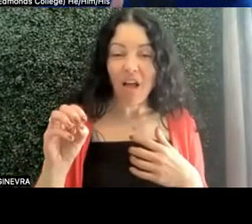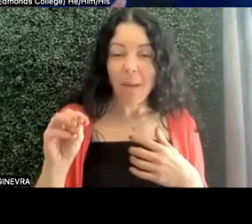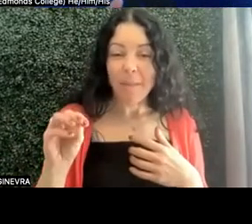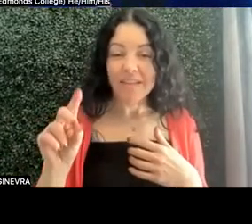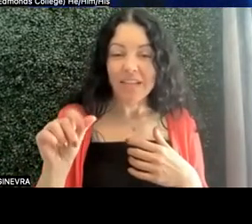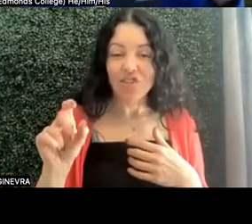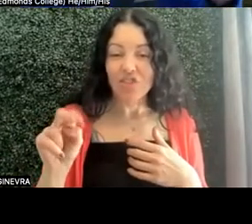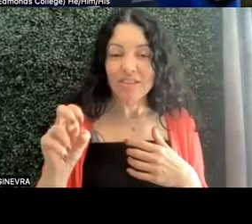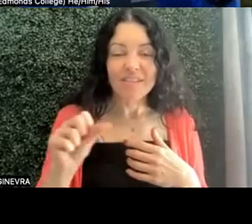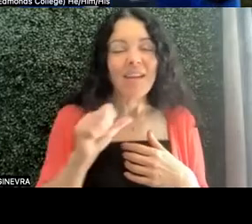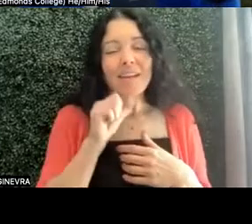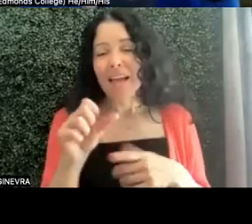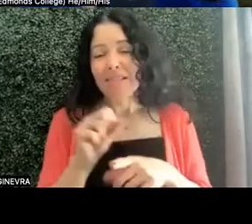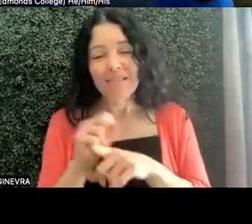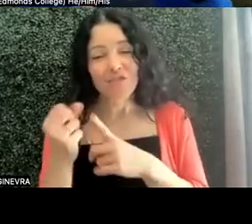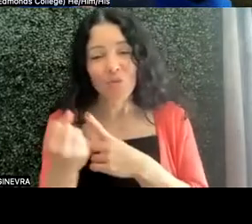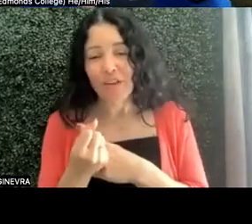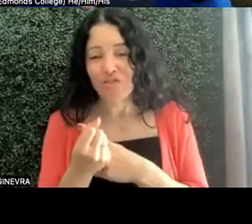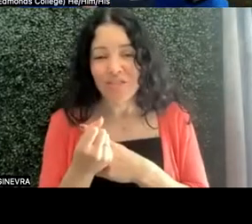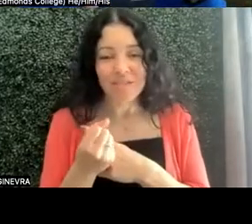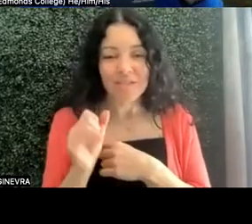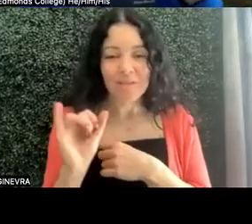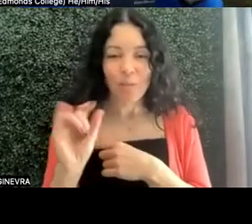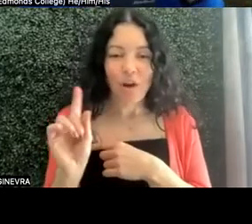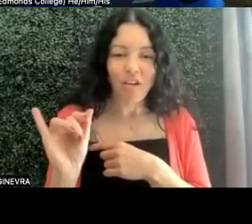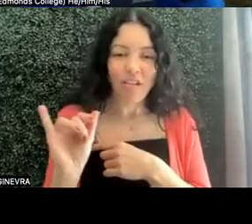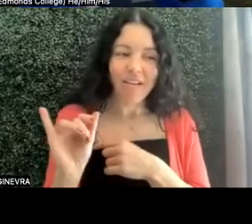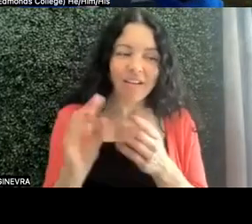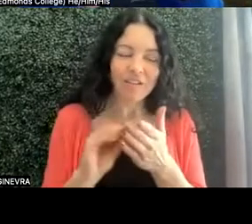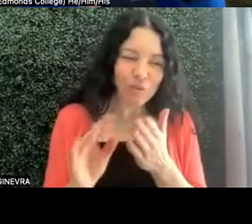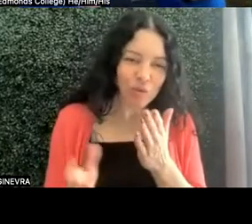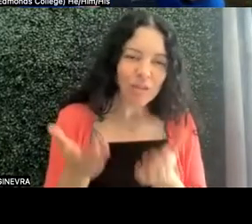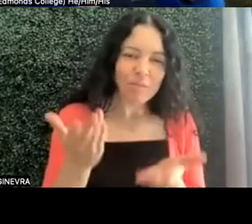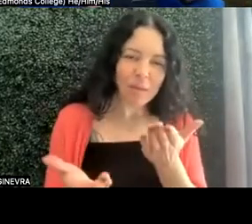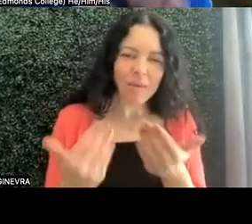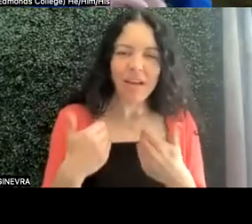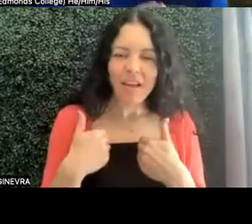a student may have a situation that comes up that they're not